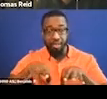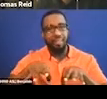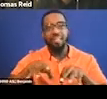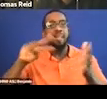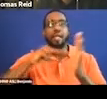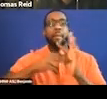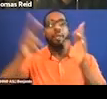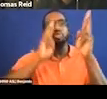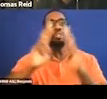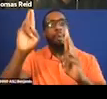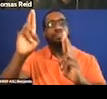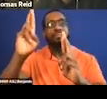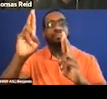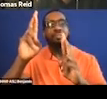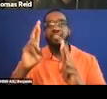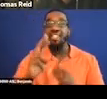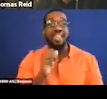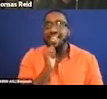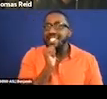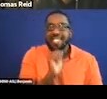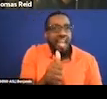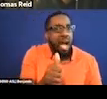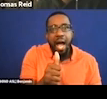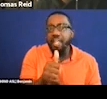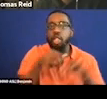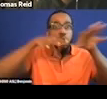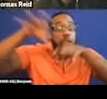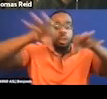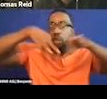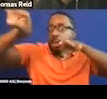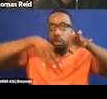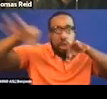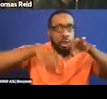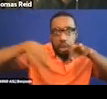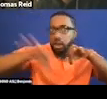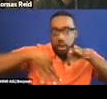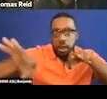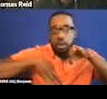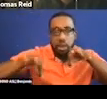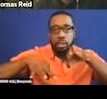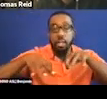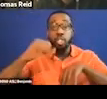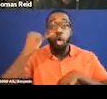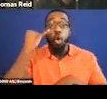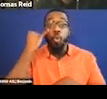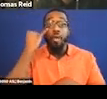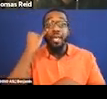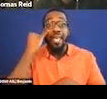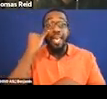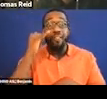explain the plot. It doesn't overdescribe a movie. So for example, if a phone rings, I hear it. I don't need you to tell me that.